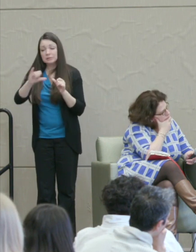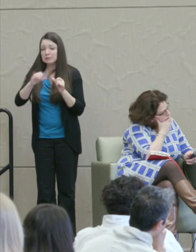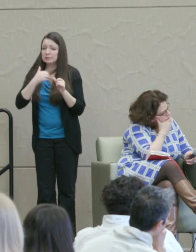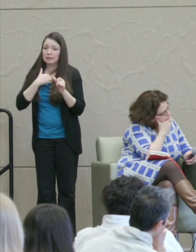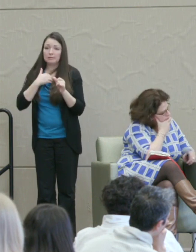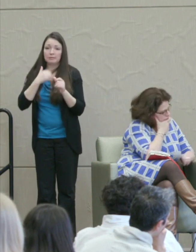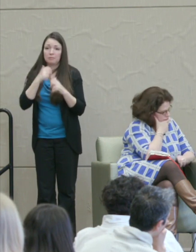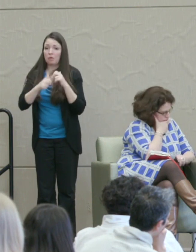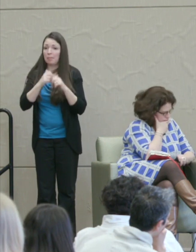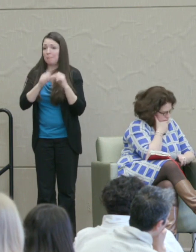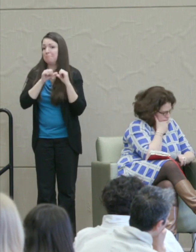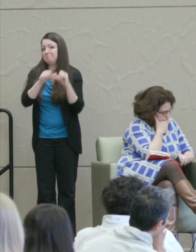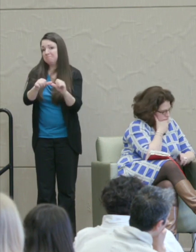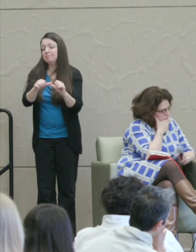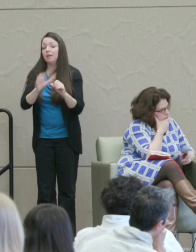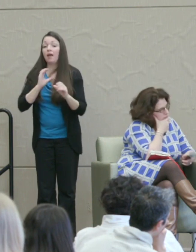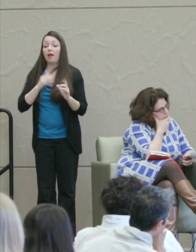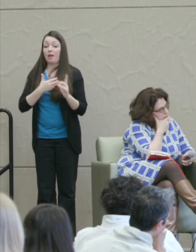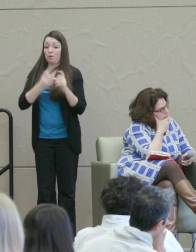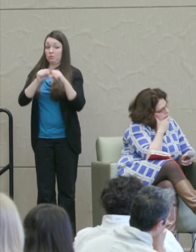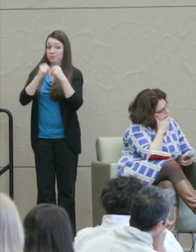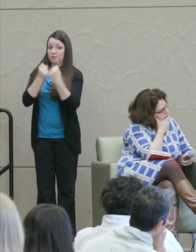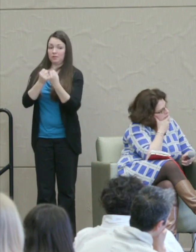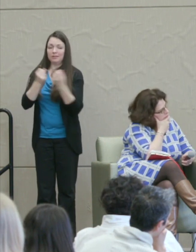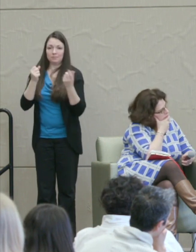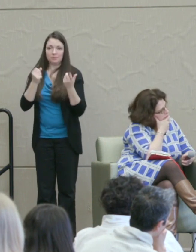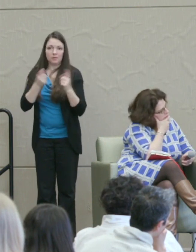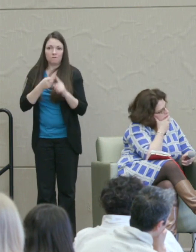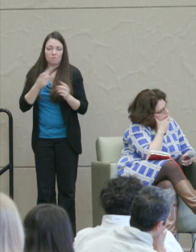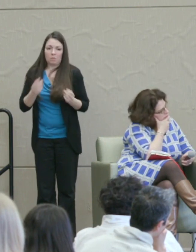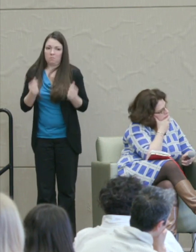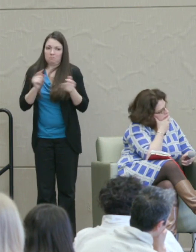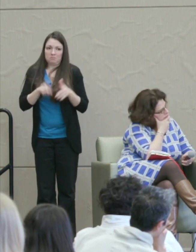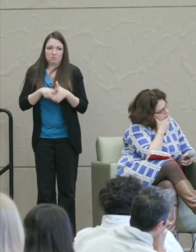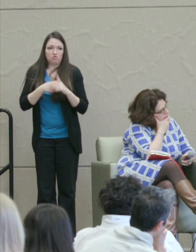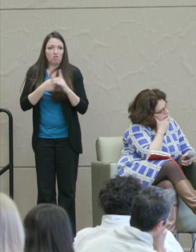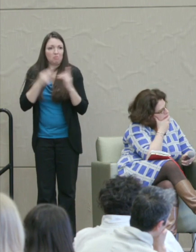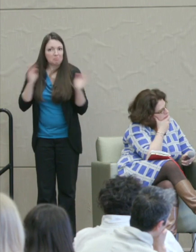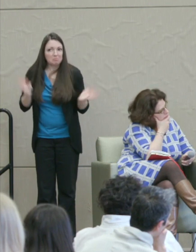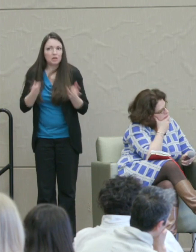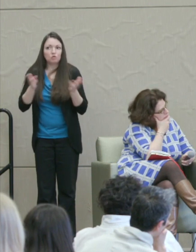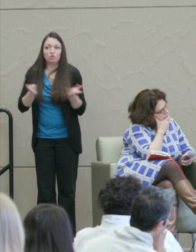Martha Nussbaum: But our society encourages from the very get go the idea that anger is